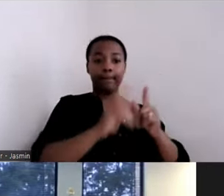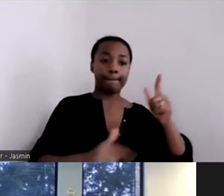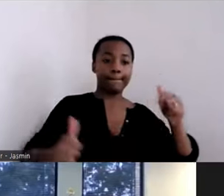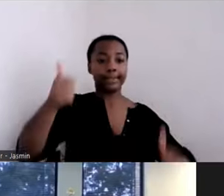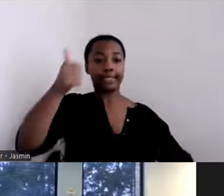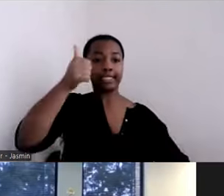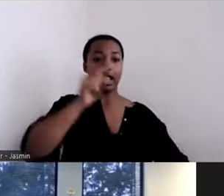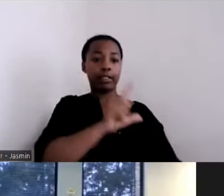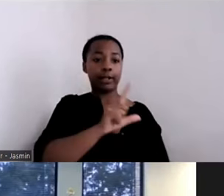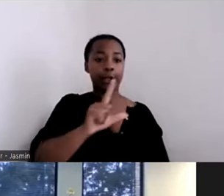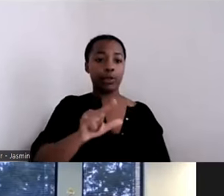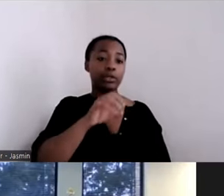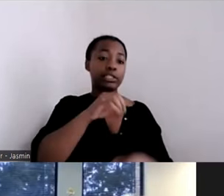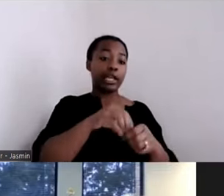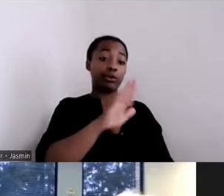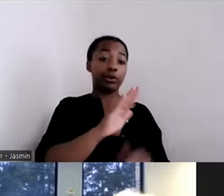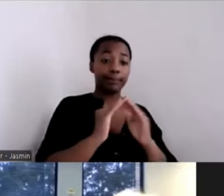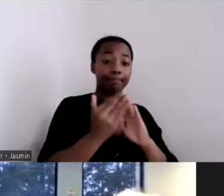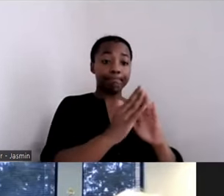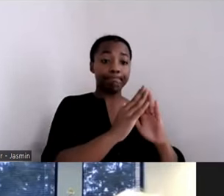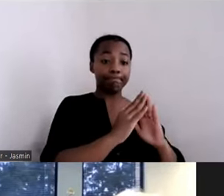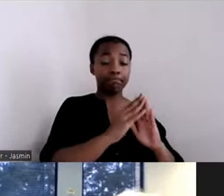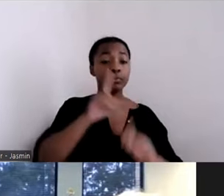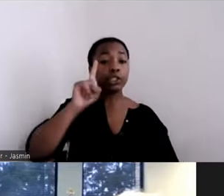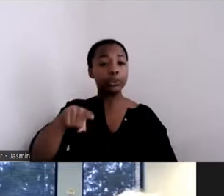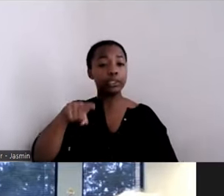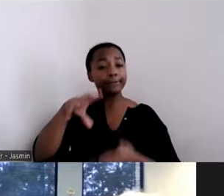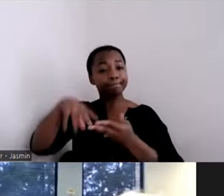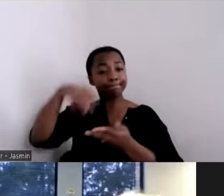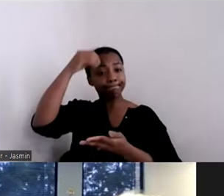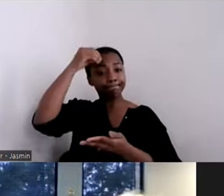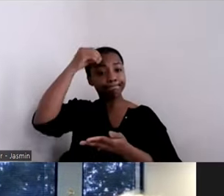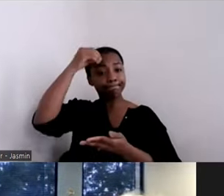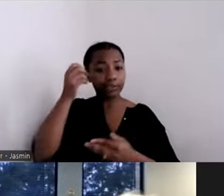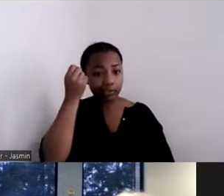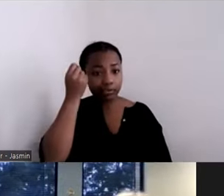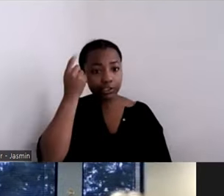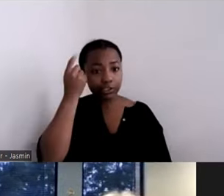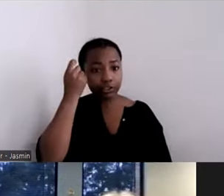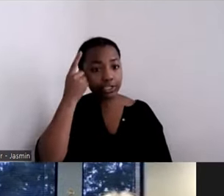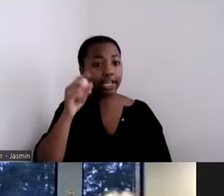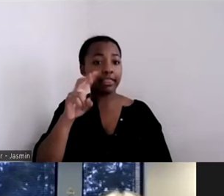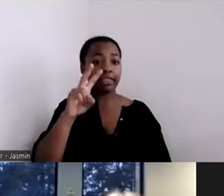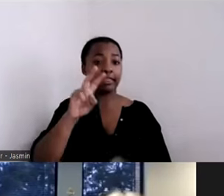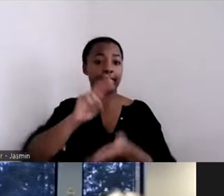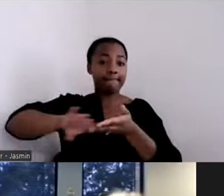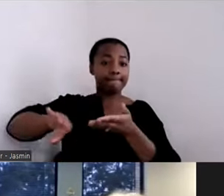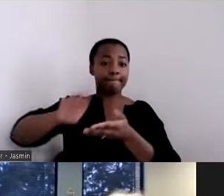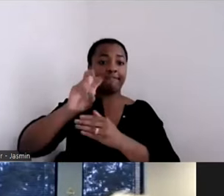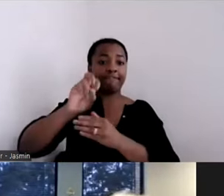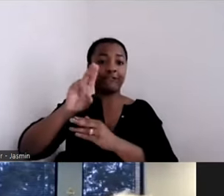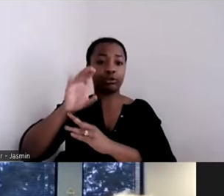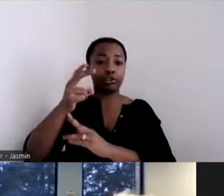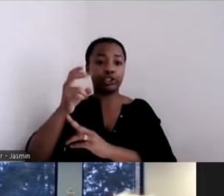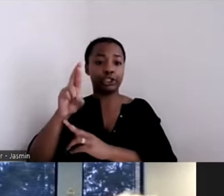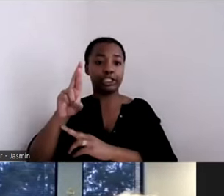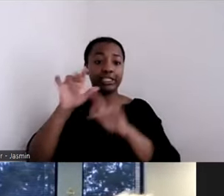understand the voucher system, to understand a quid pro quo. It took us a while.